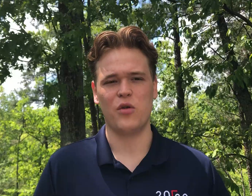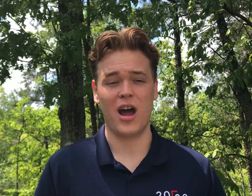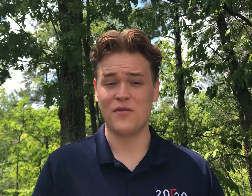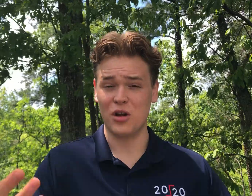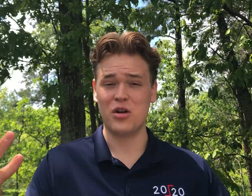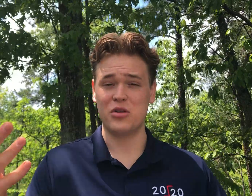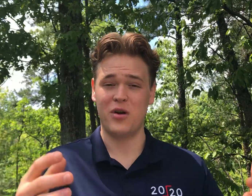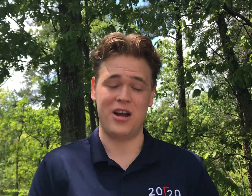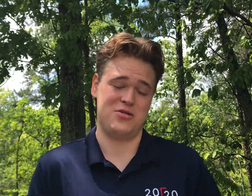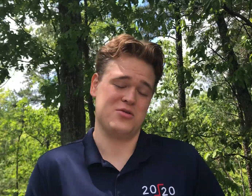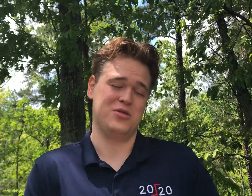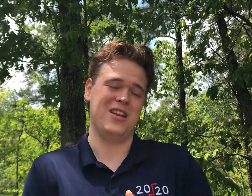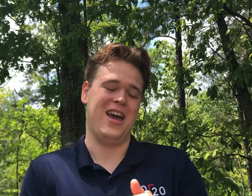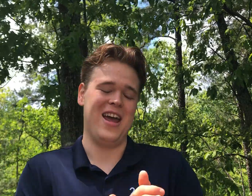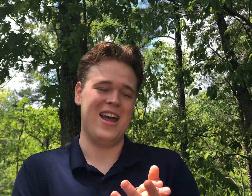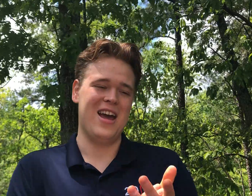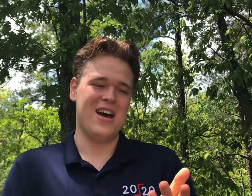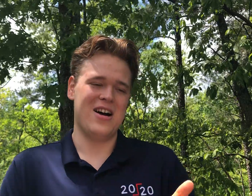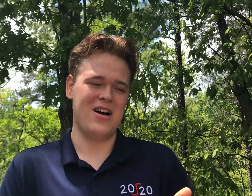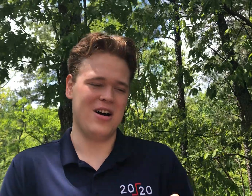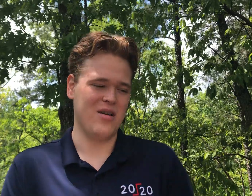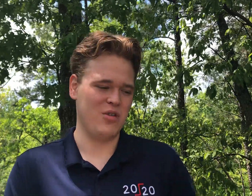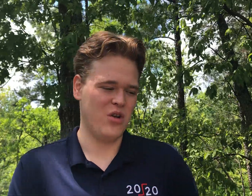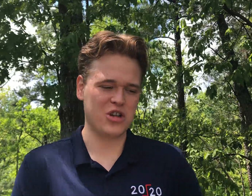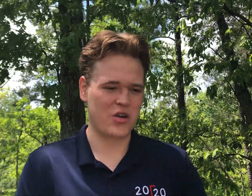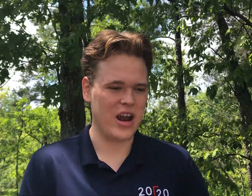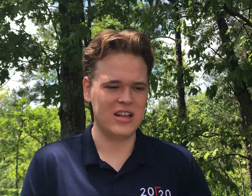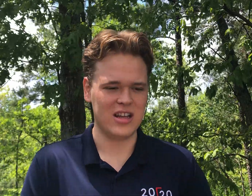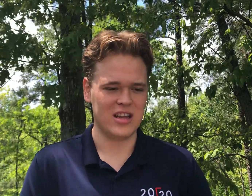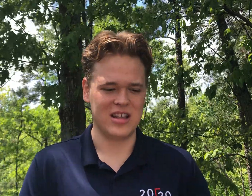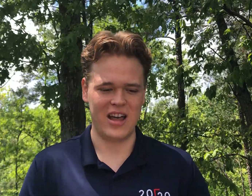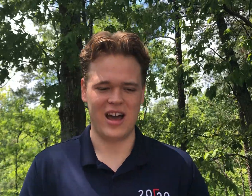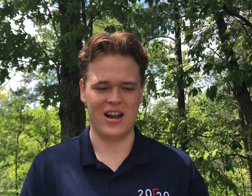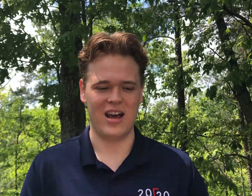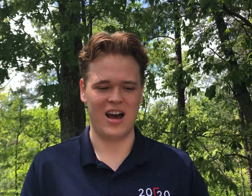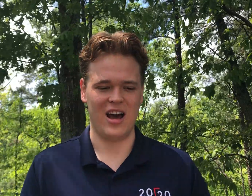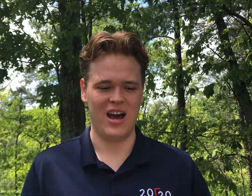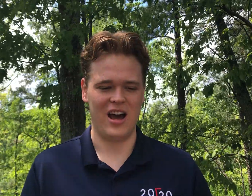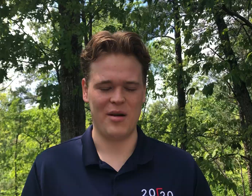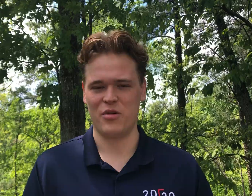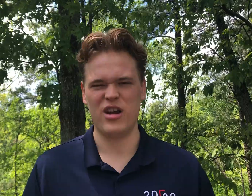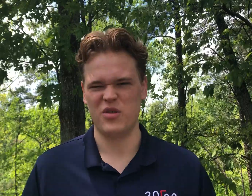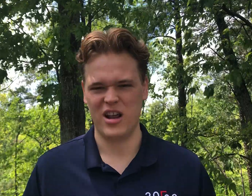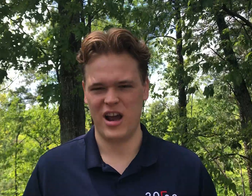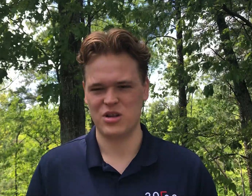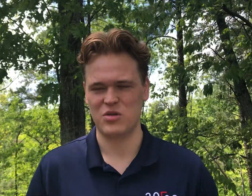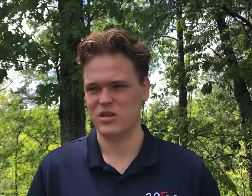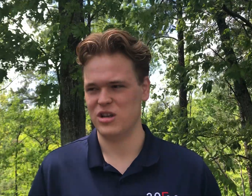of what I've learned through high school, today. It's crazy that I'm graduating high school,